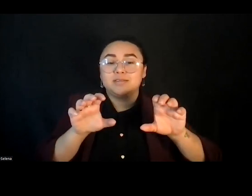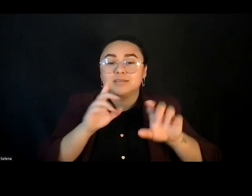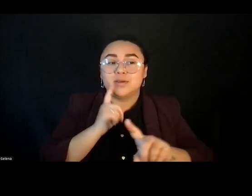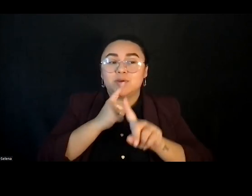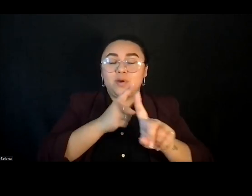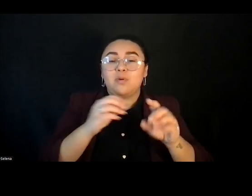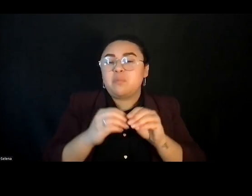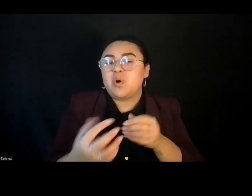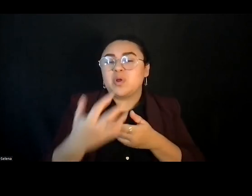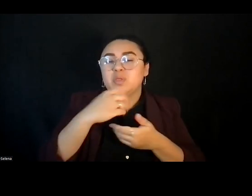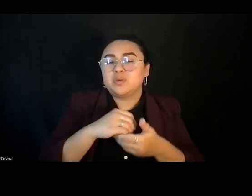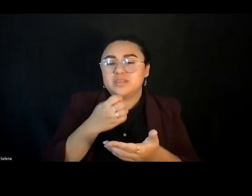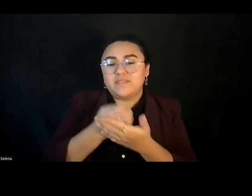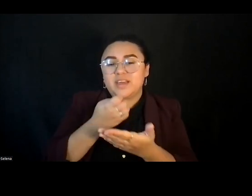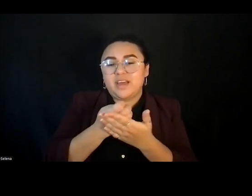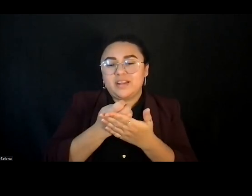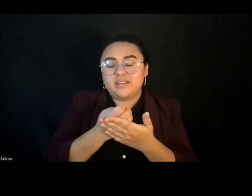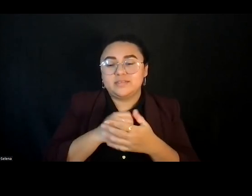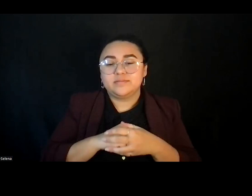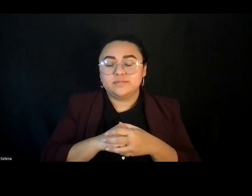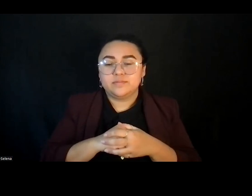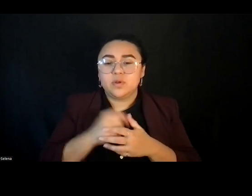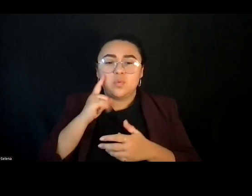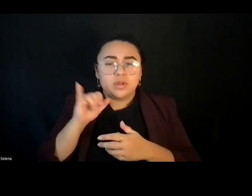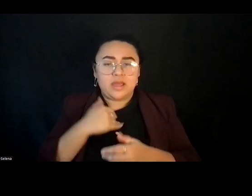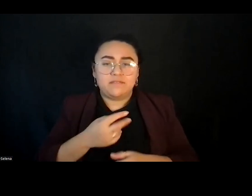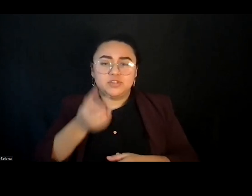And what does it look like to hold two key aspects of solidarity this bridge building